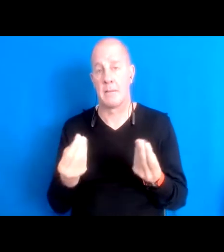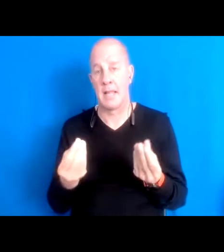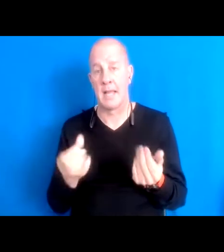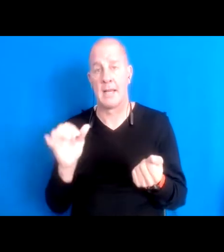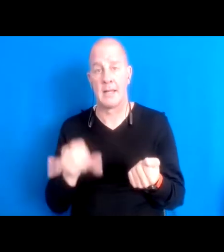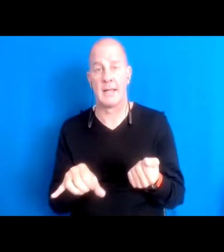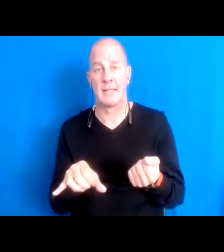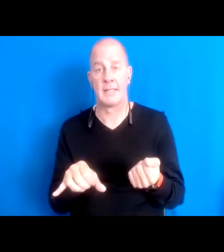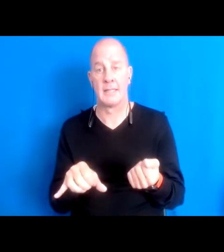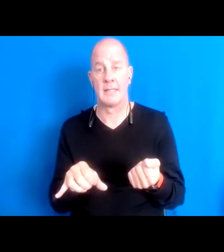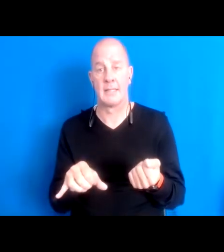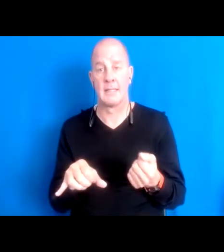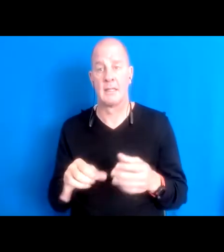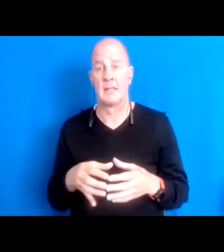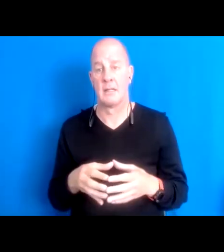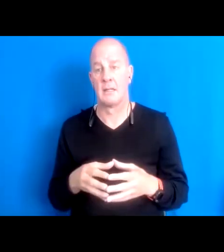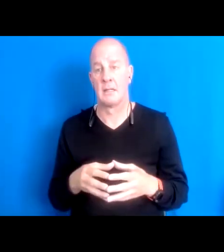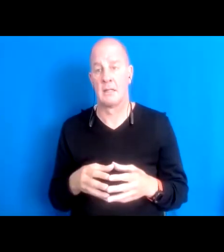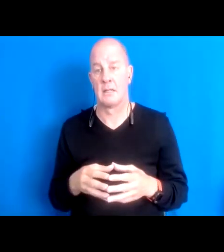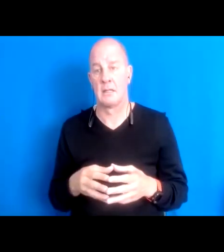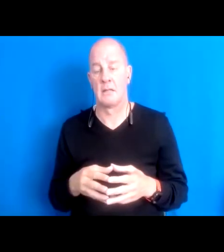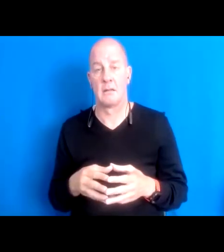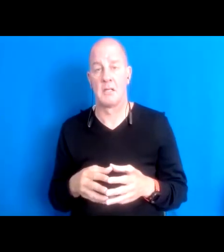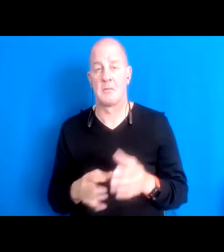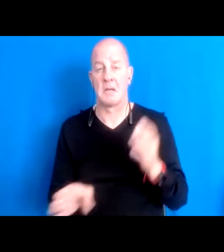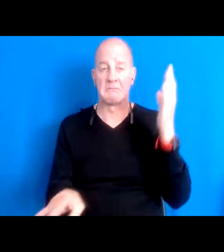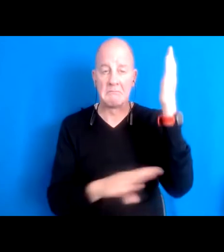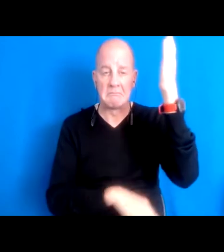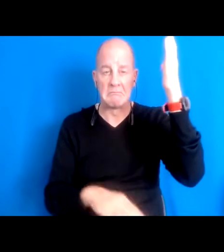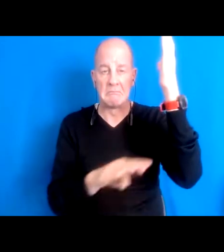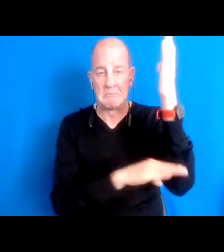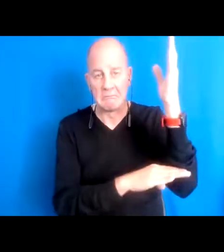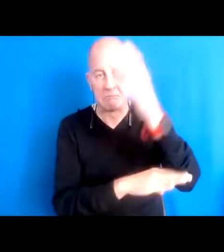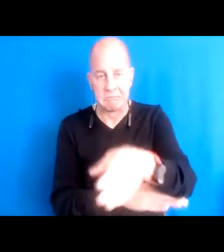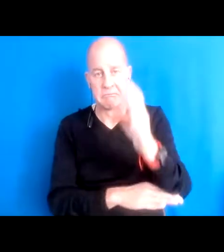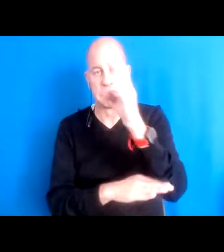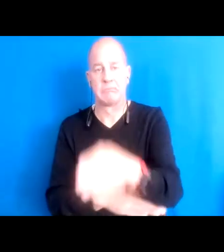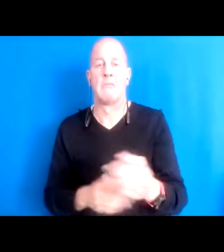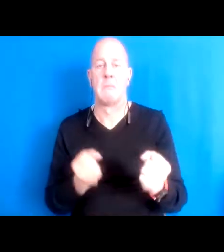16:05:42 that has been cut multiple times over the decades, pretty heavily damaged degraded